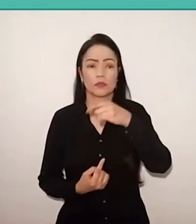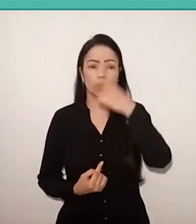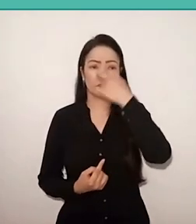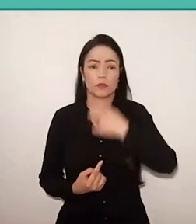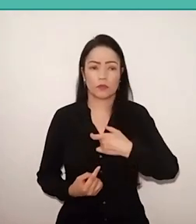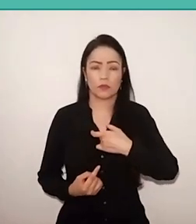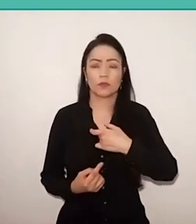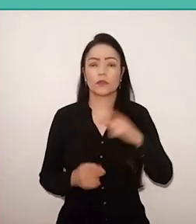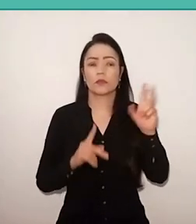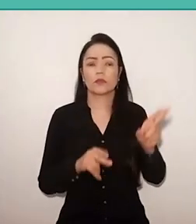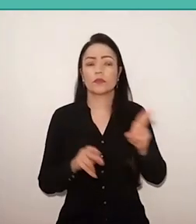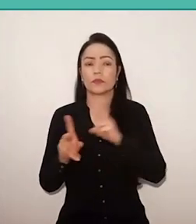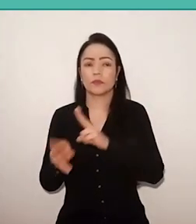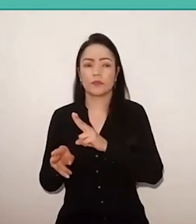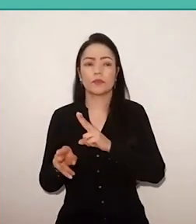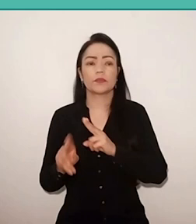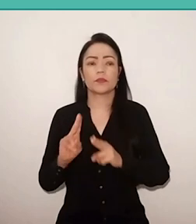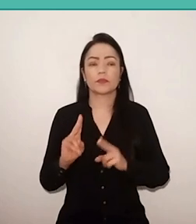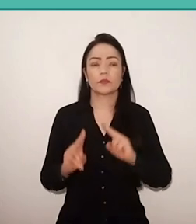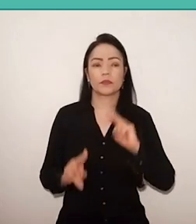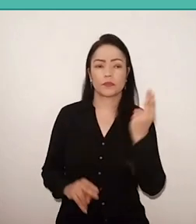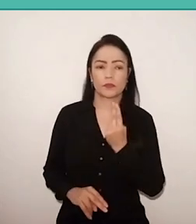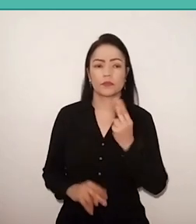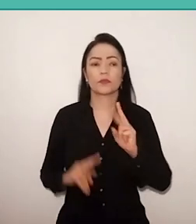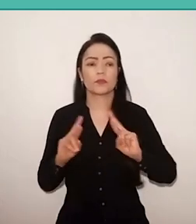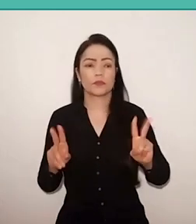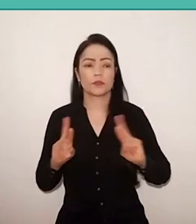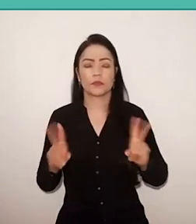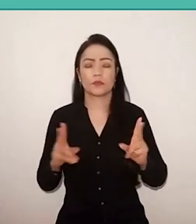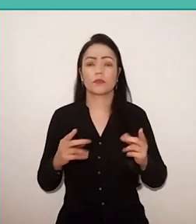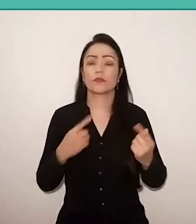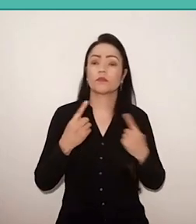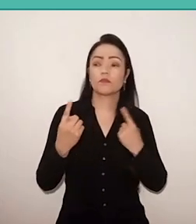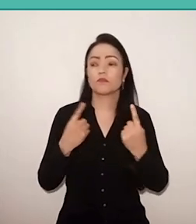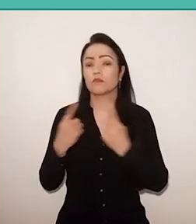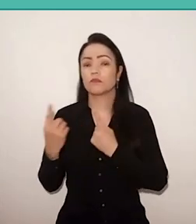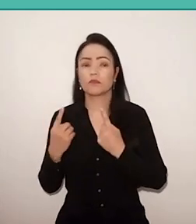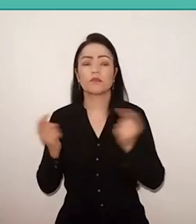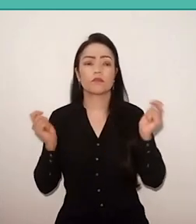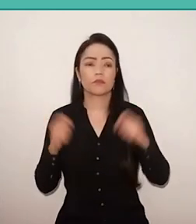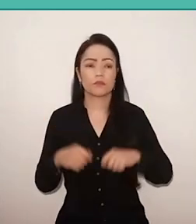or with your different ones, in a dialogic process, that goes on building his thinking